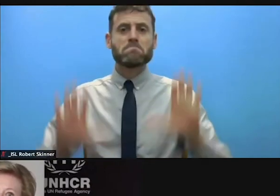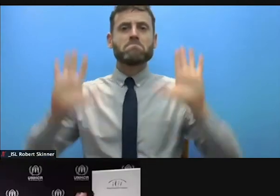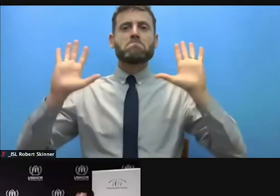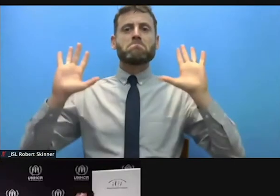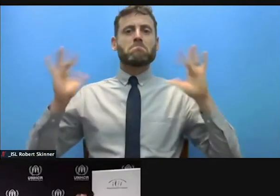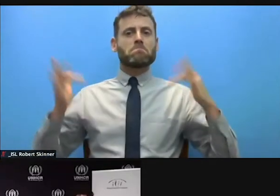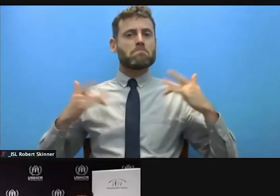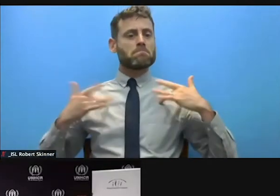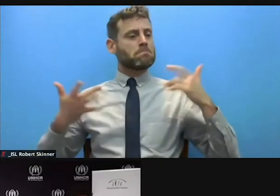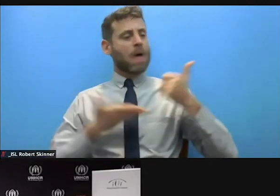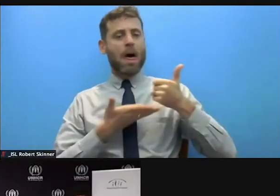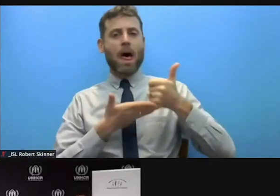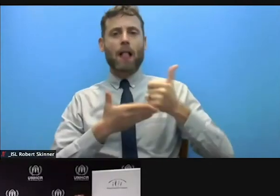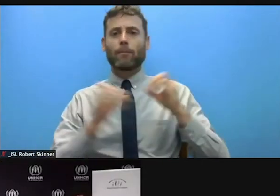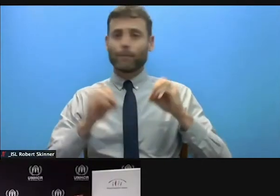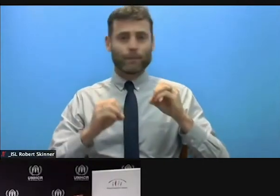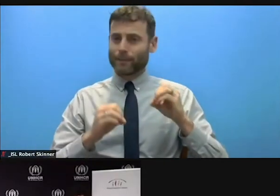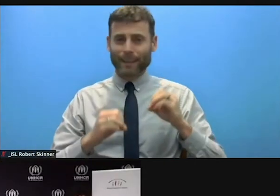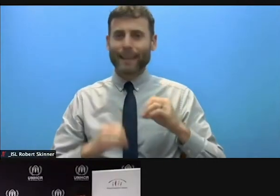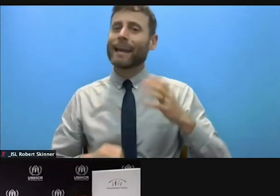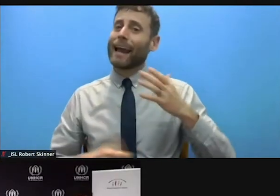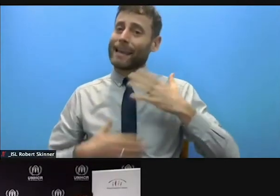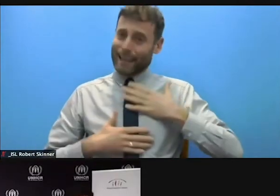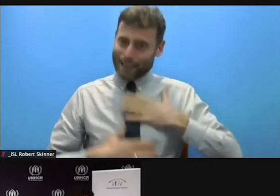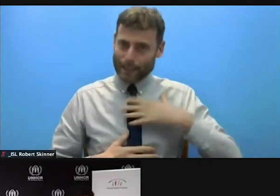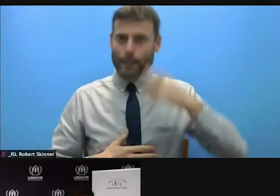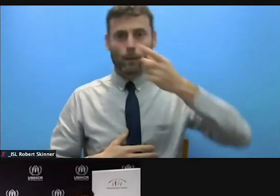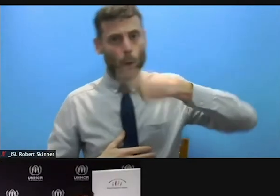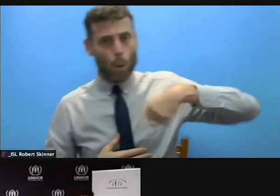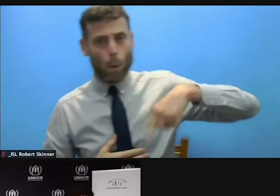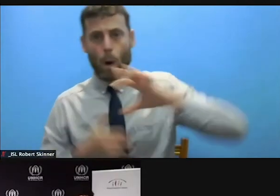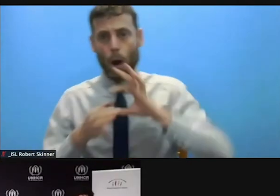we'll be talking to the donors about in the question and answer section. Gillian it's